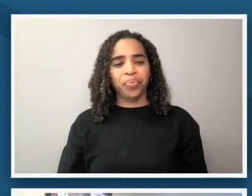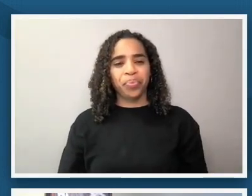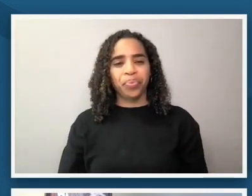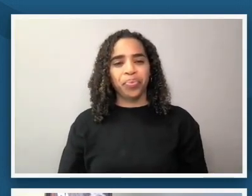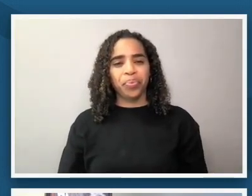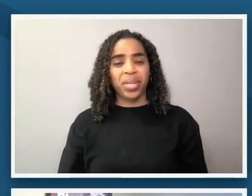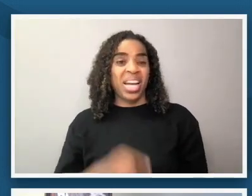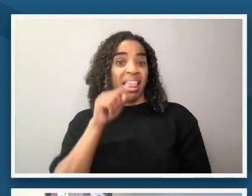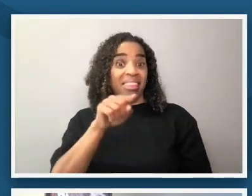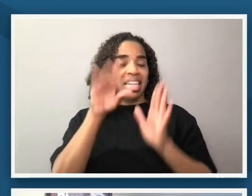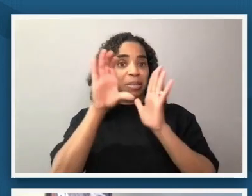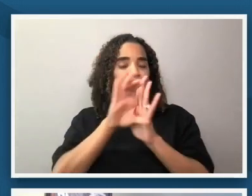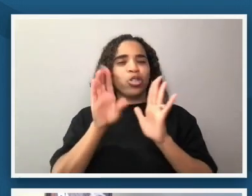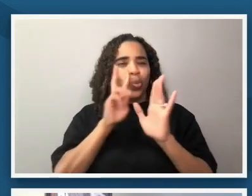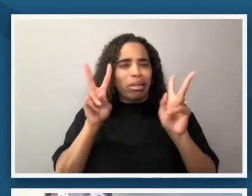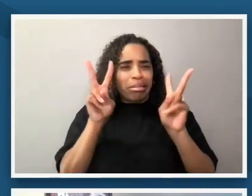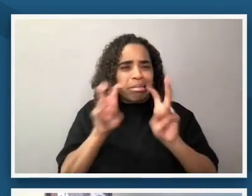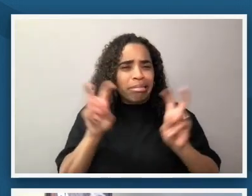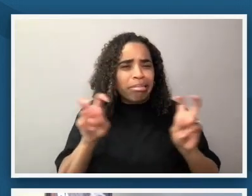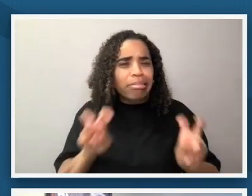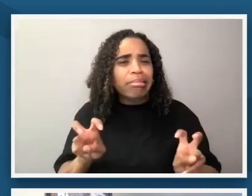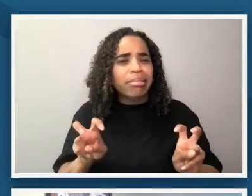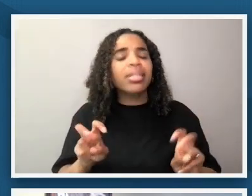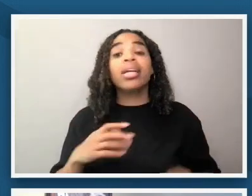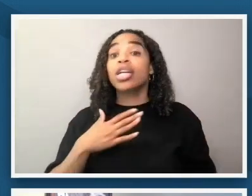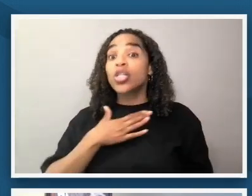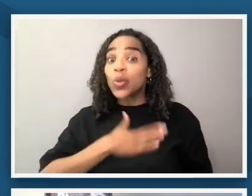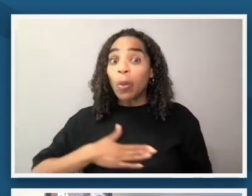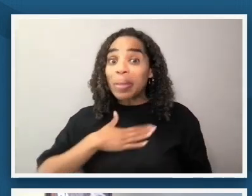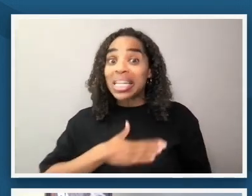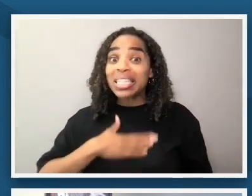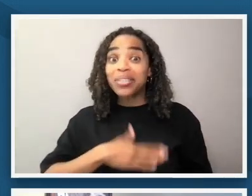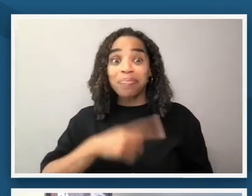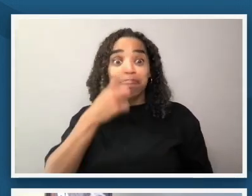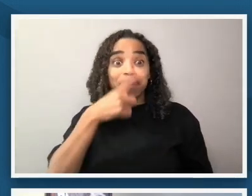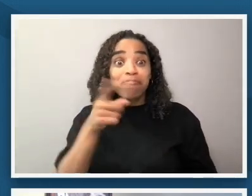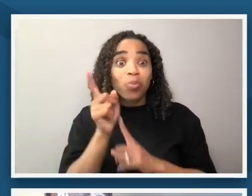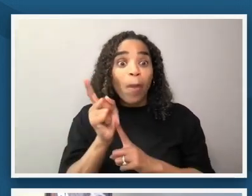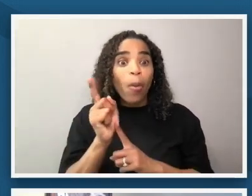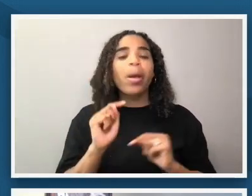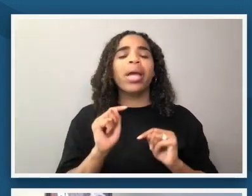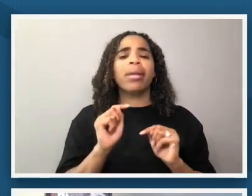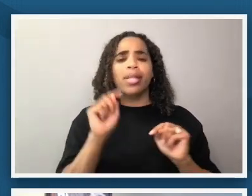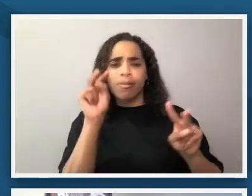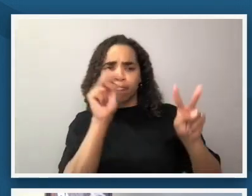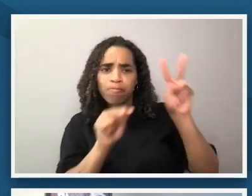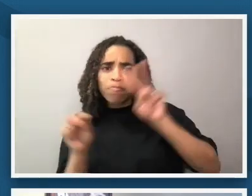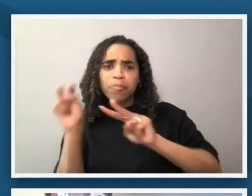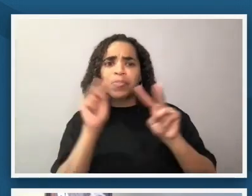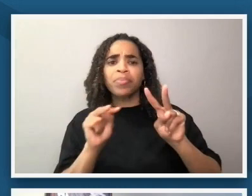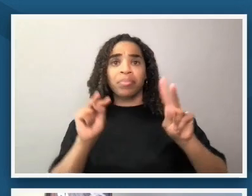into so i'd like everyone to take a moment to